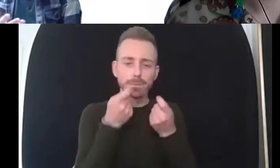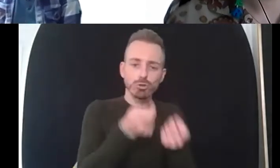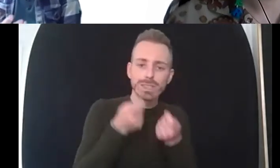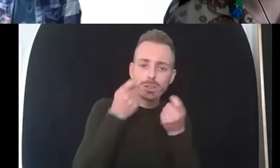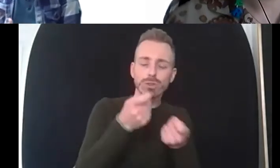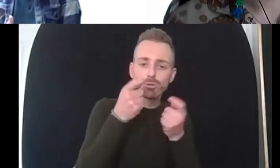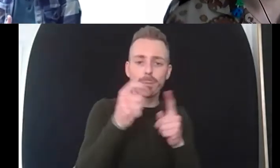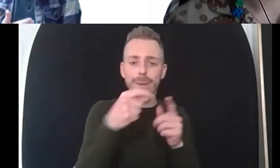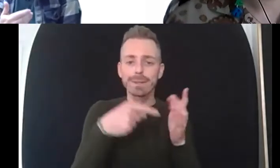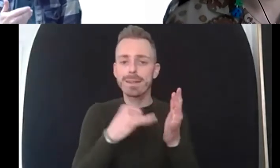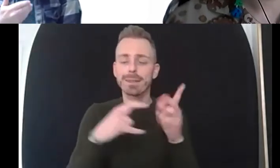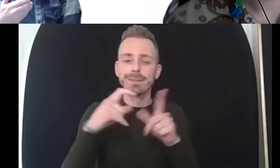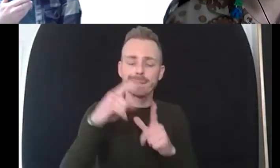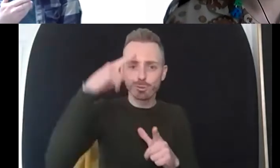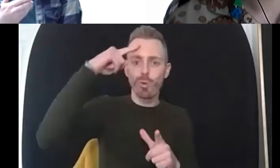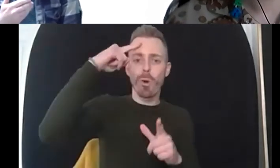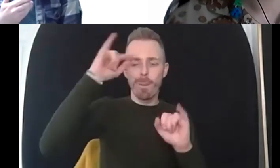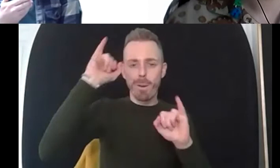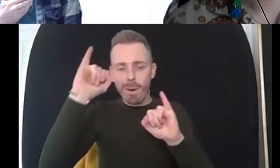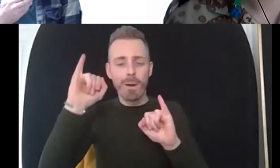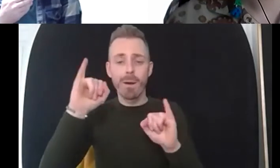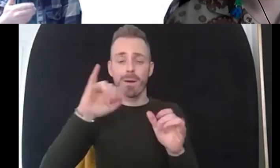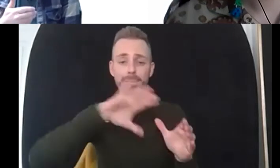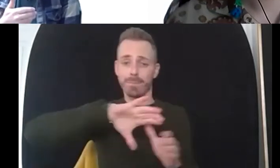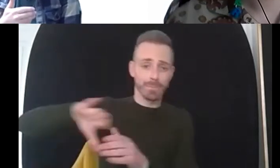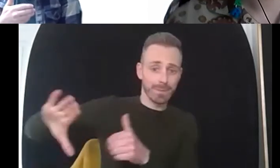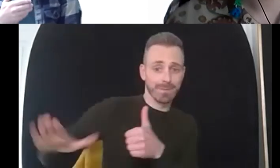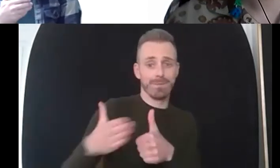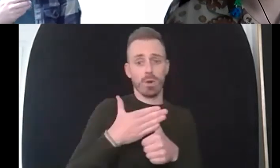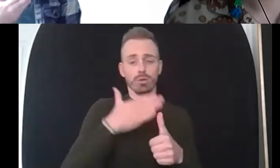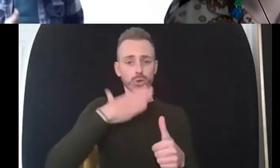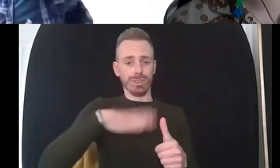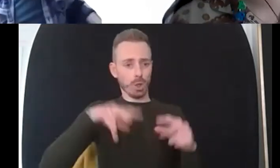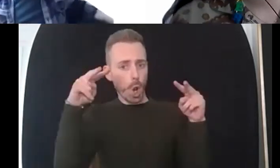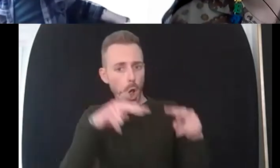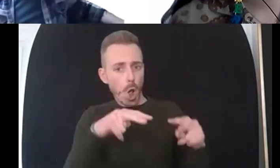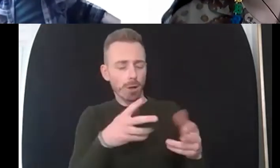address the needs of um the fact that they felt safe for the first time but they had no heating